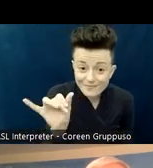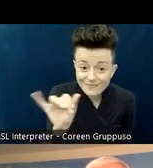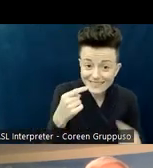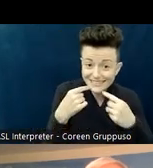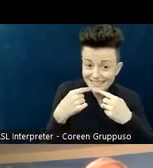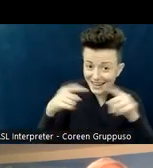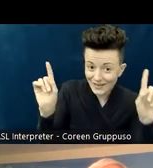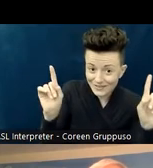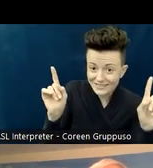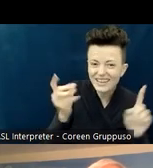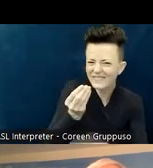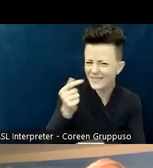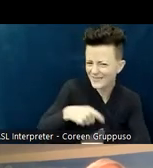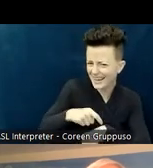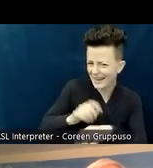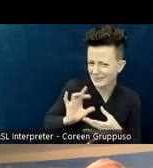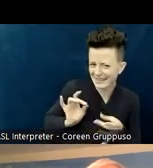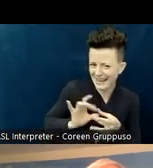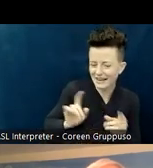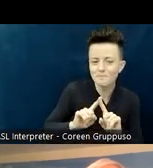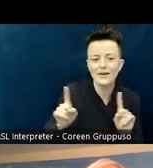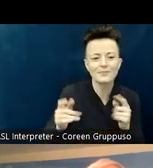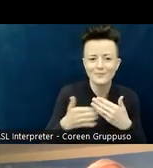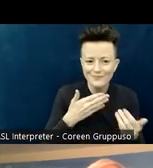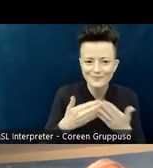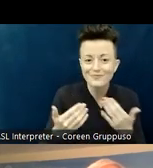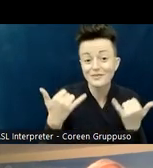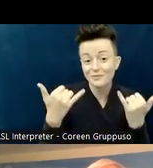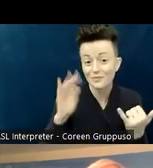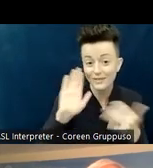we've mentioned this a couple times— we are having a book club. This is gonna be